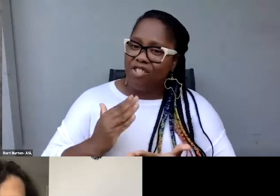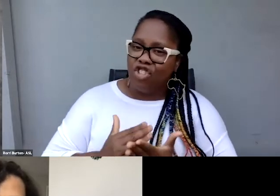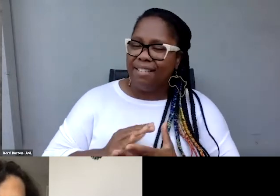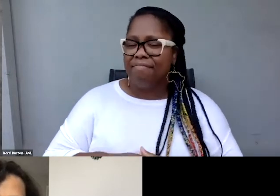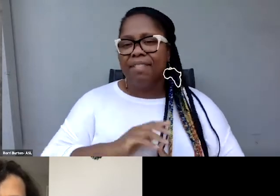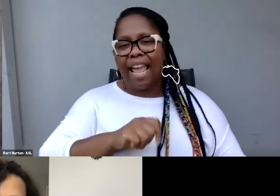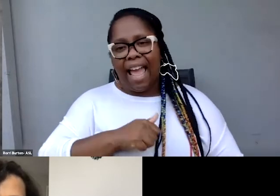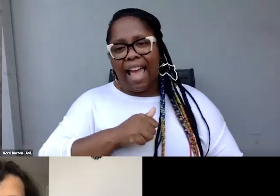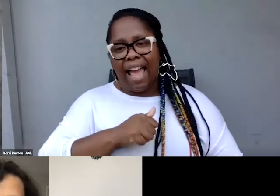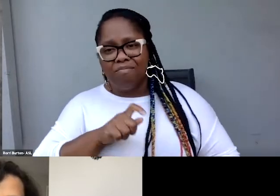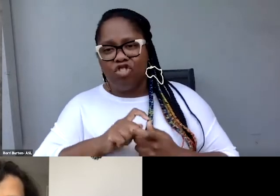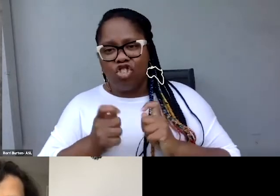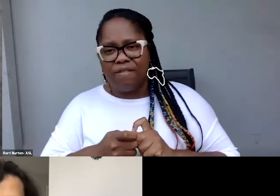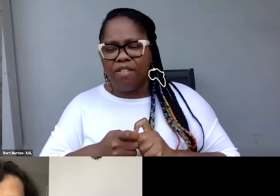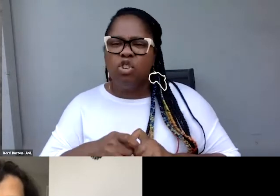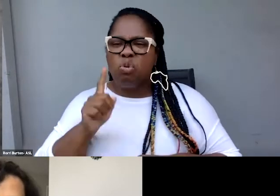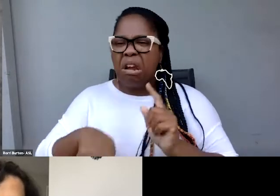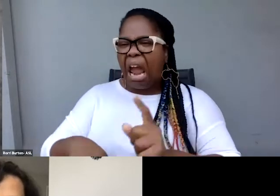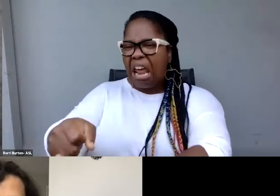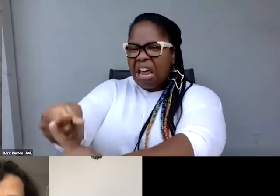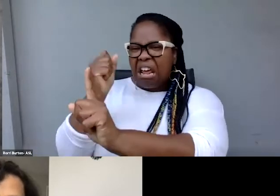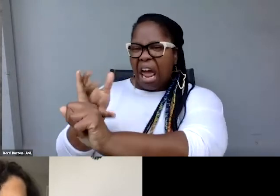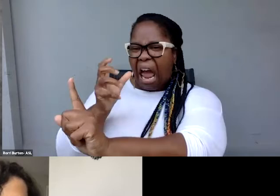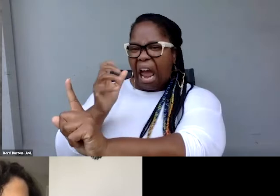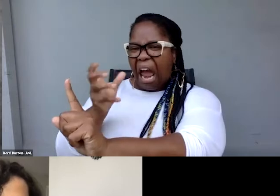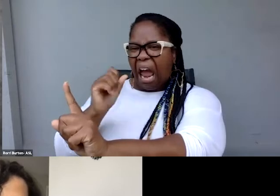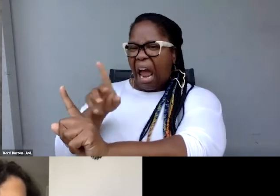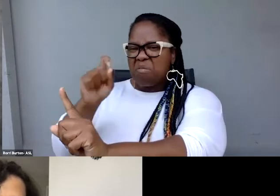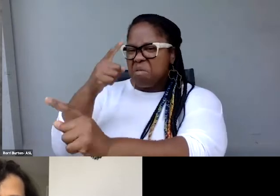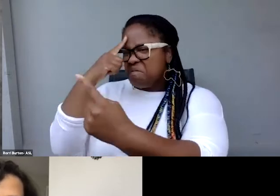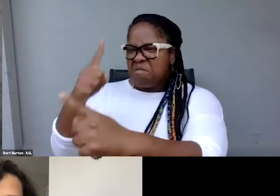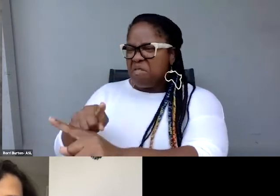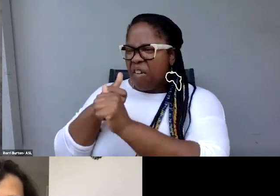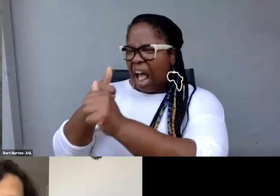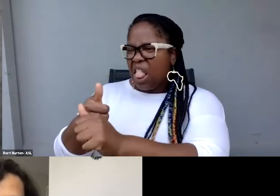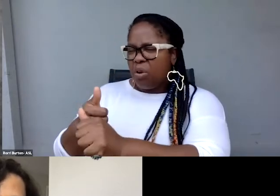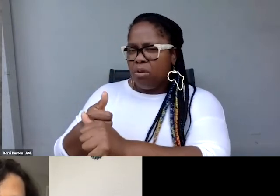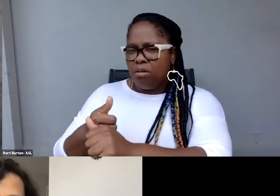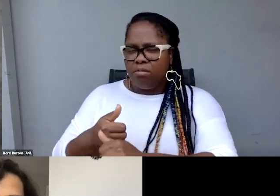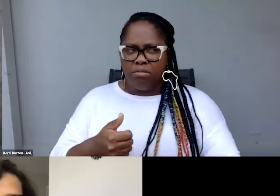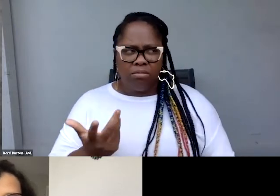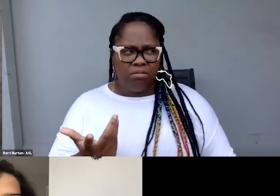So you can't yell at people and just say, be compliant or else what? Nobody wants that.